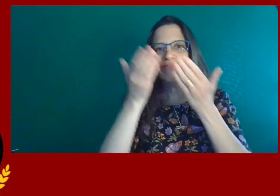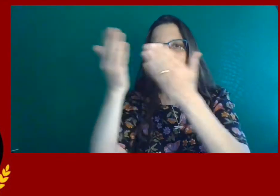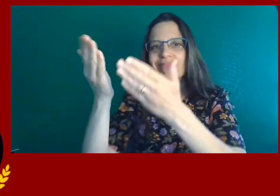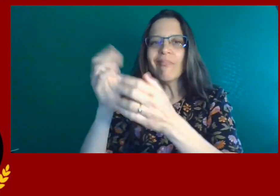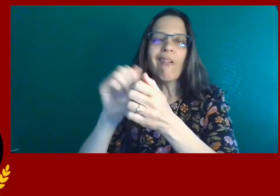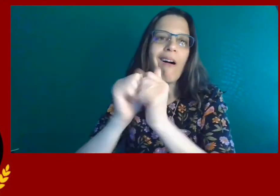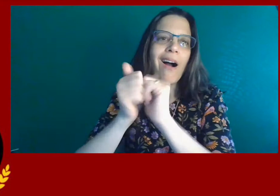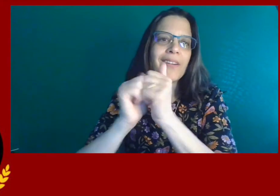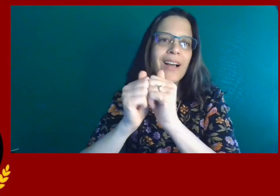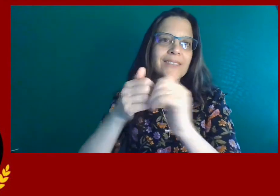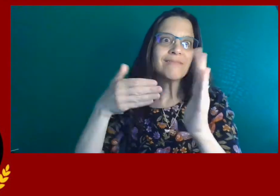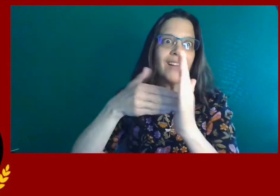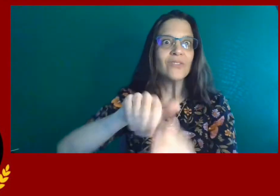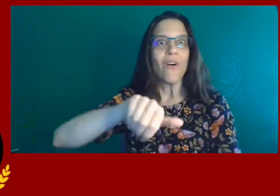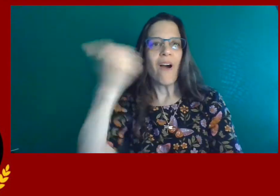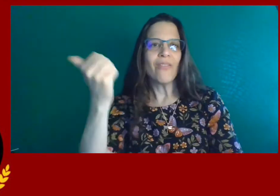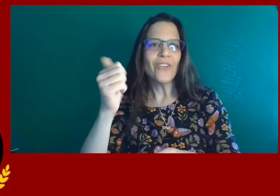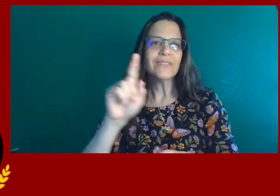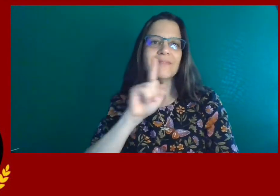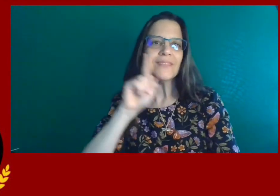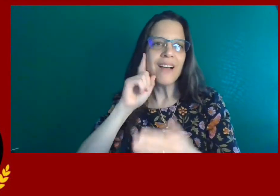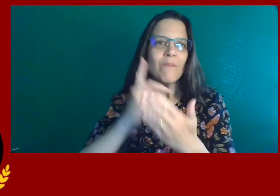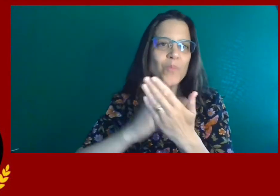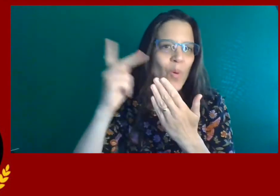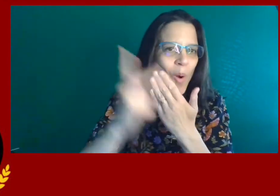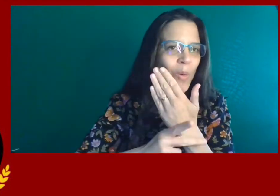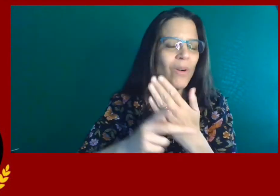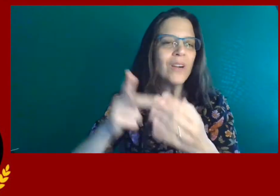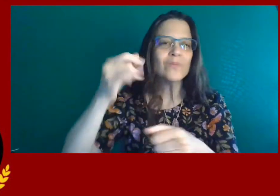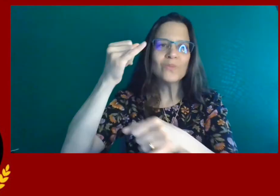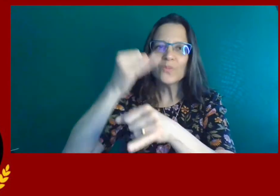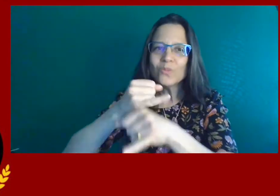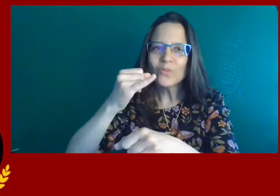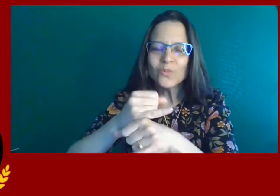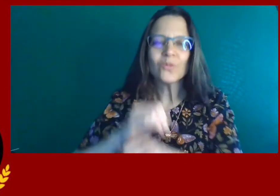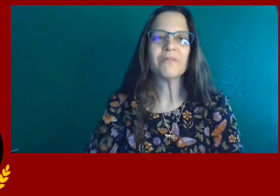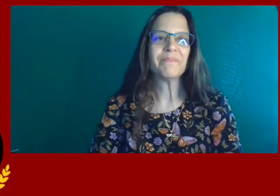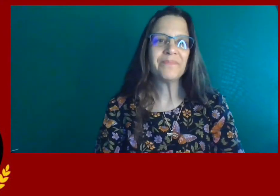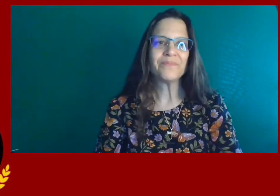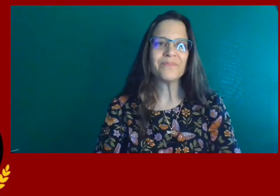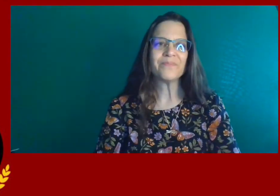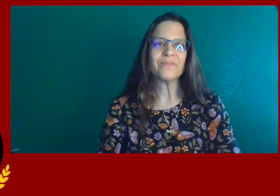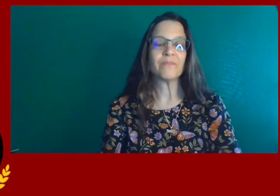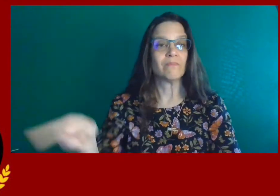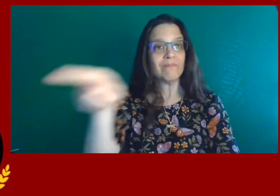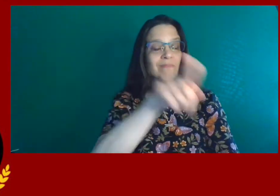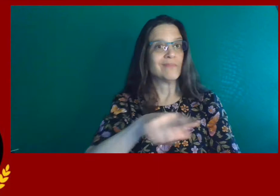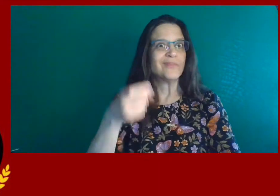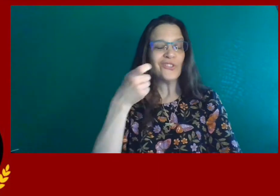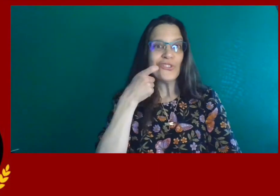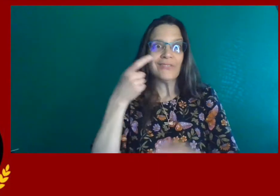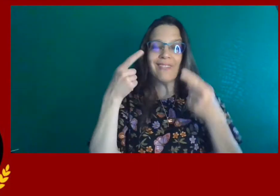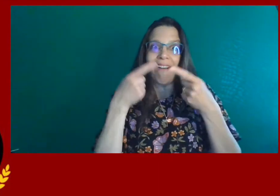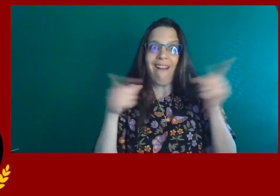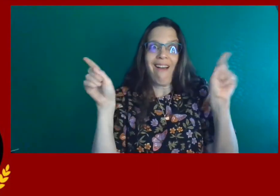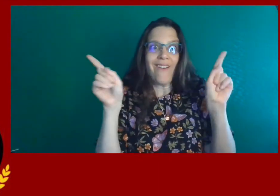Those who were first place were sent off in a contest against other deaf programs and schools for the deaf.